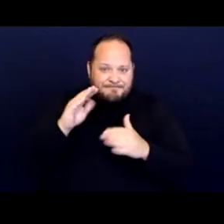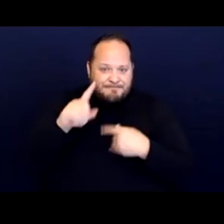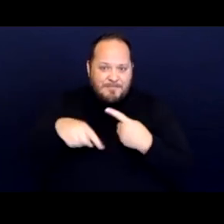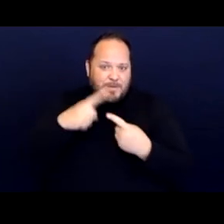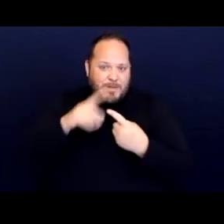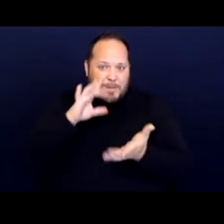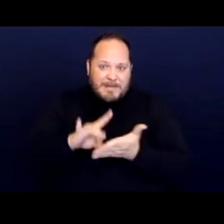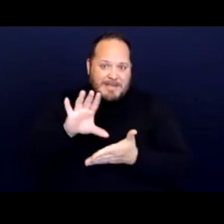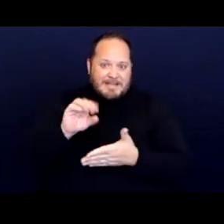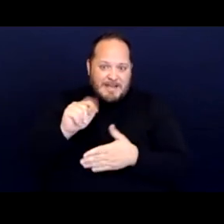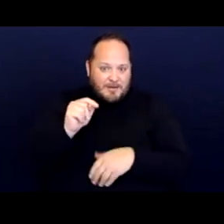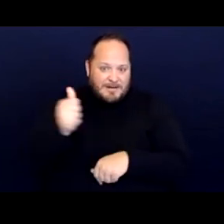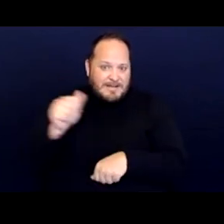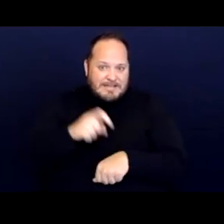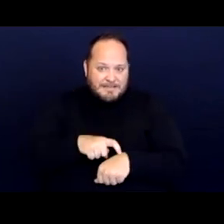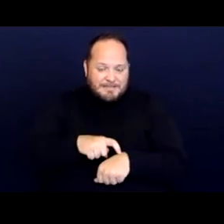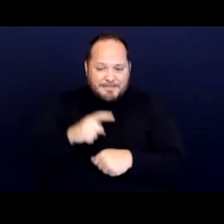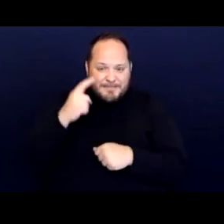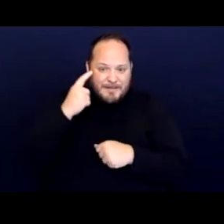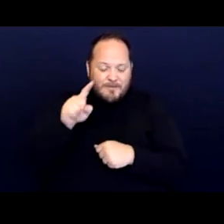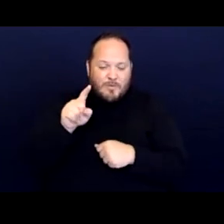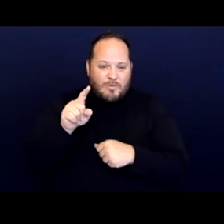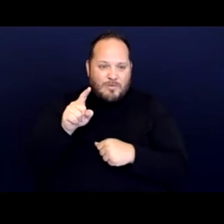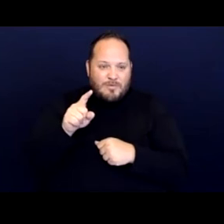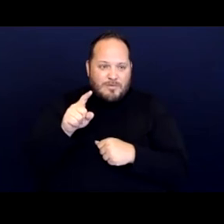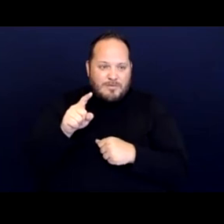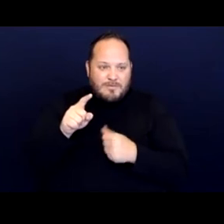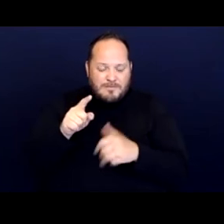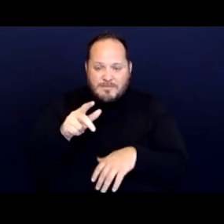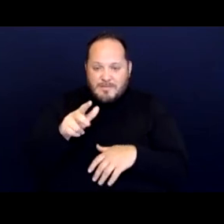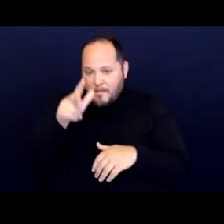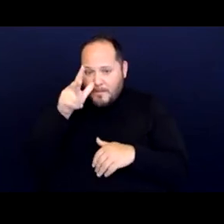at any time for a poorly defined reason.